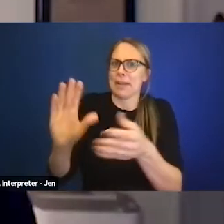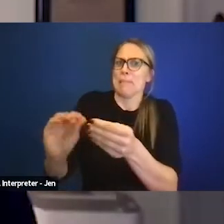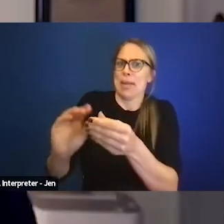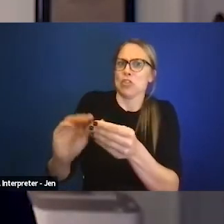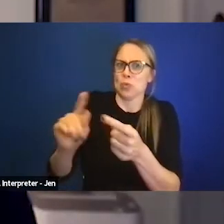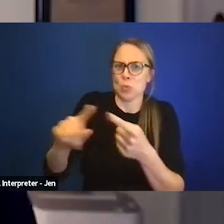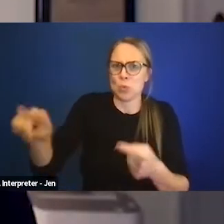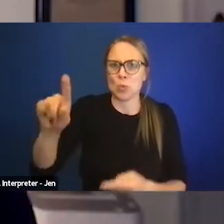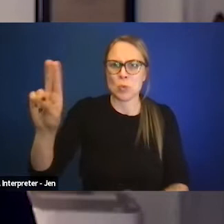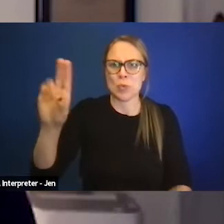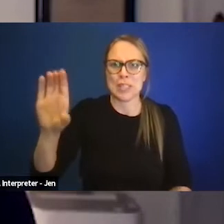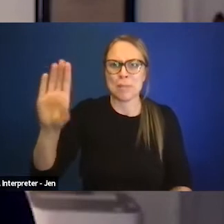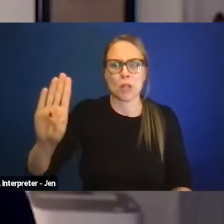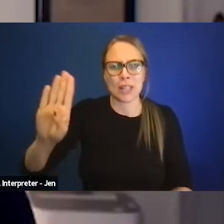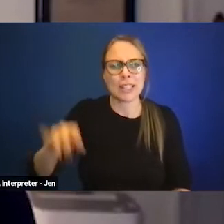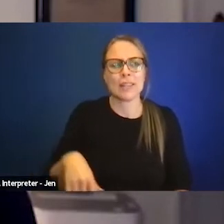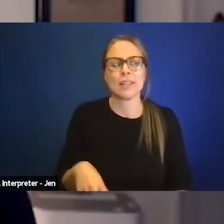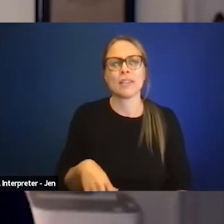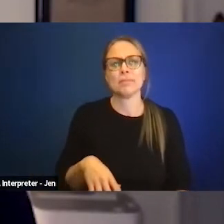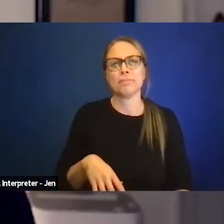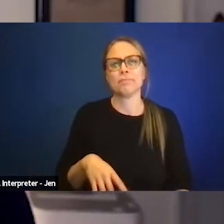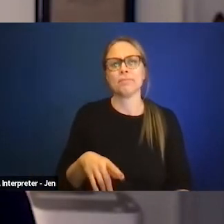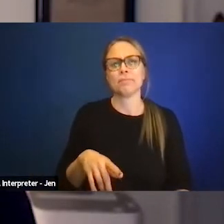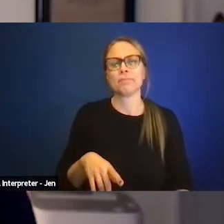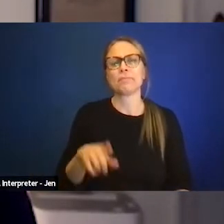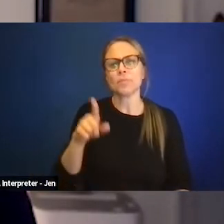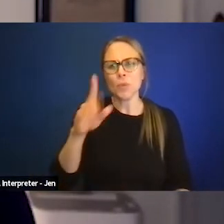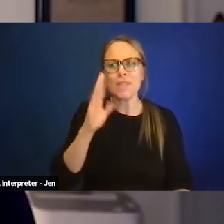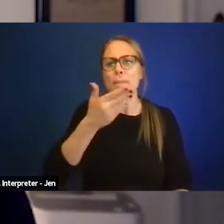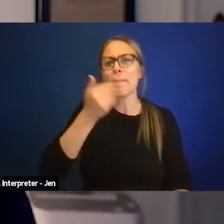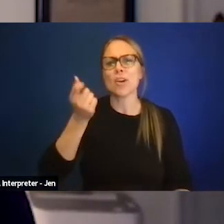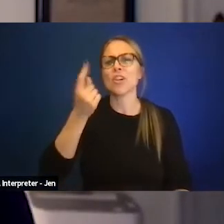that you can really get a better sense of the environment of the universities.